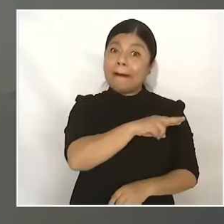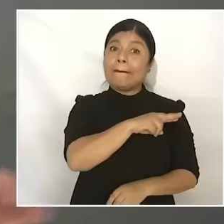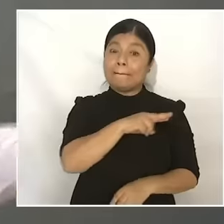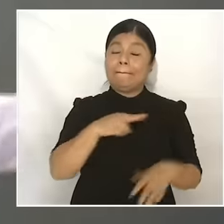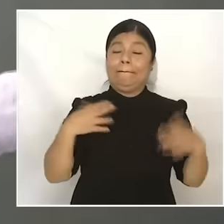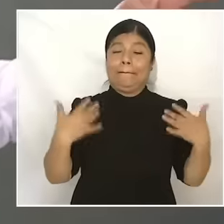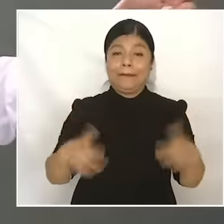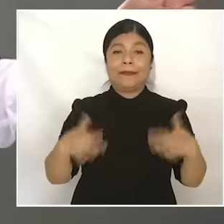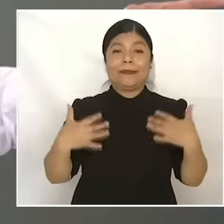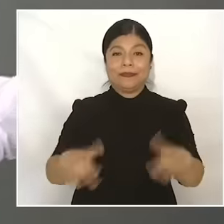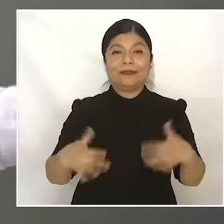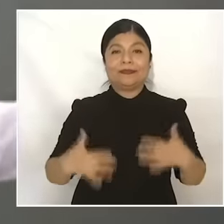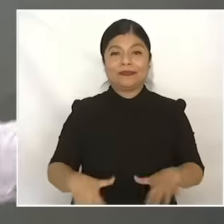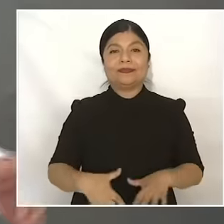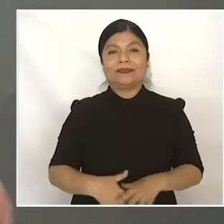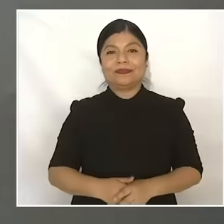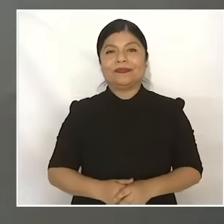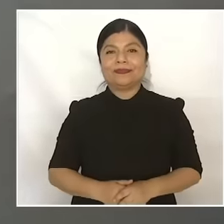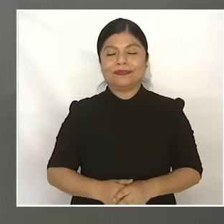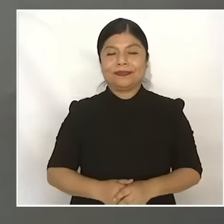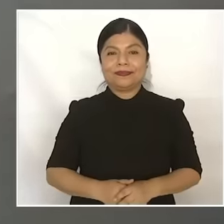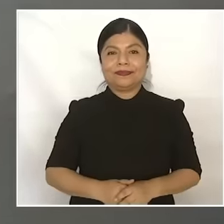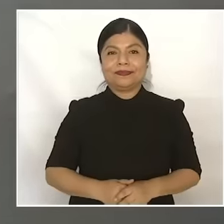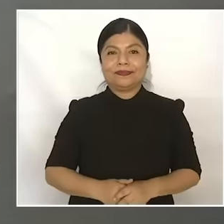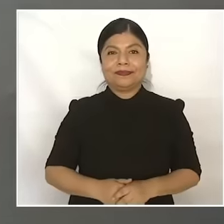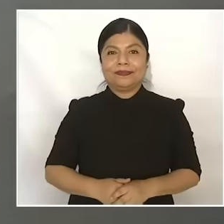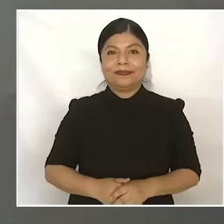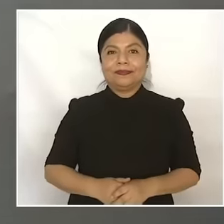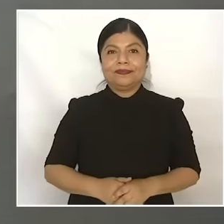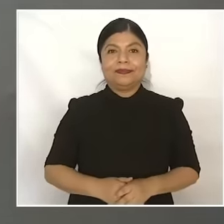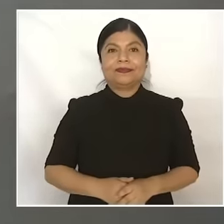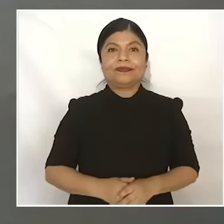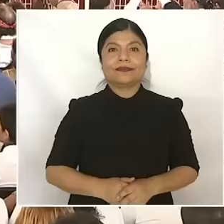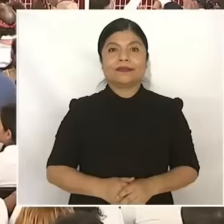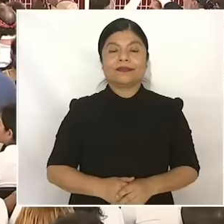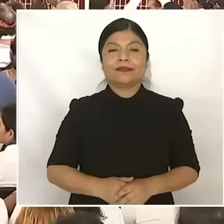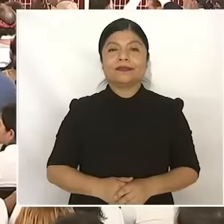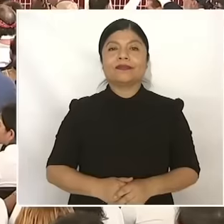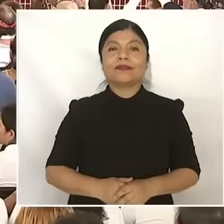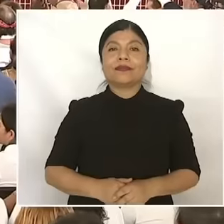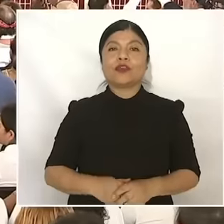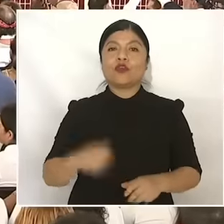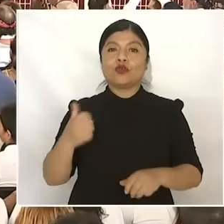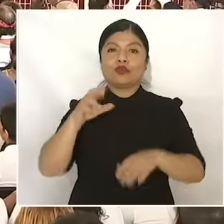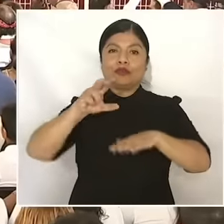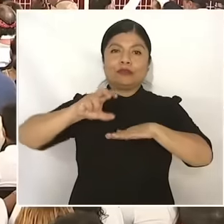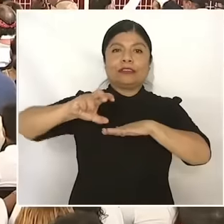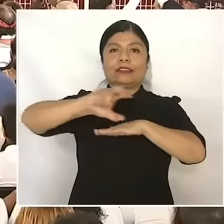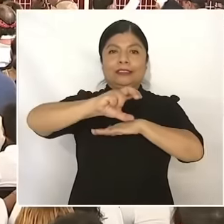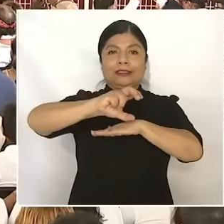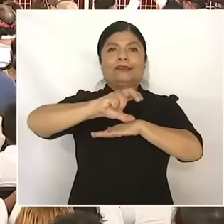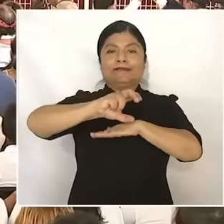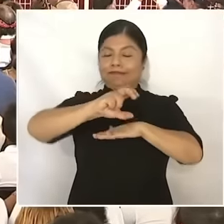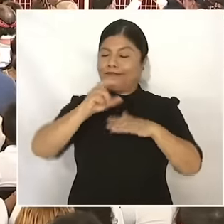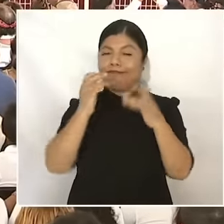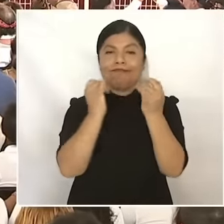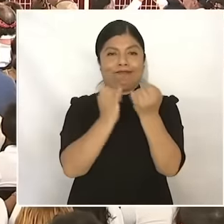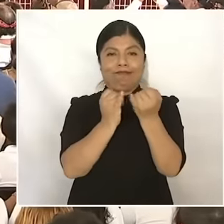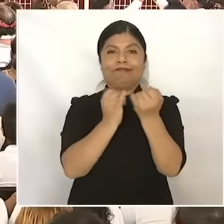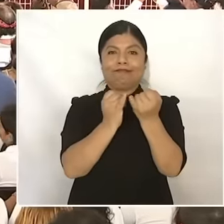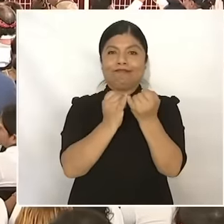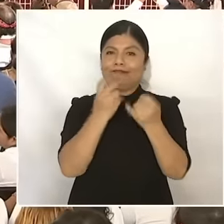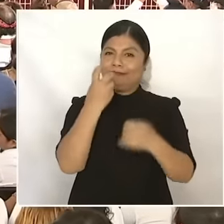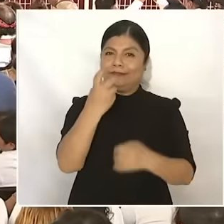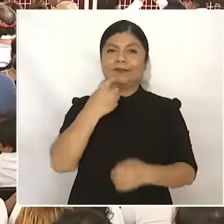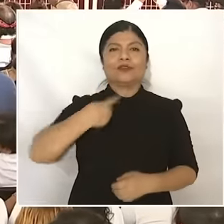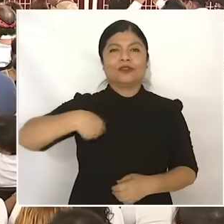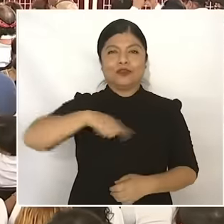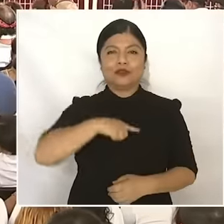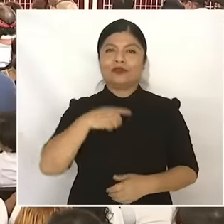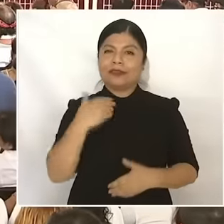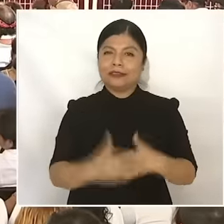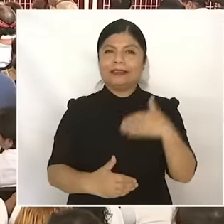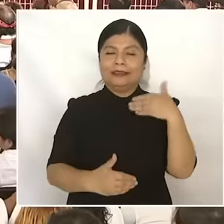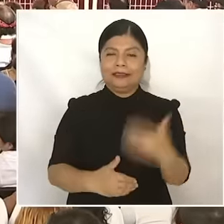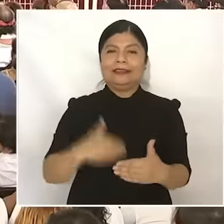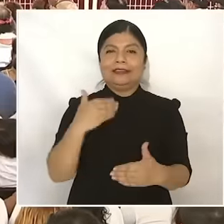months and the train. So let's move forward. I'm very happy to be